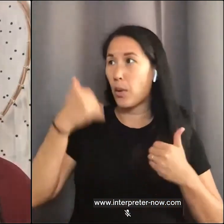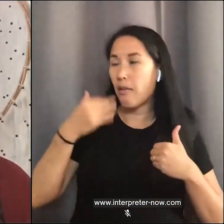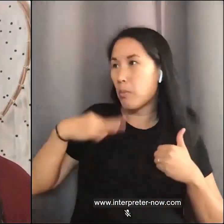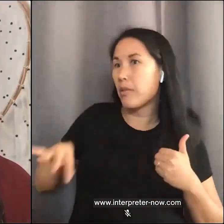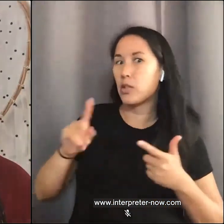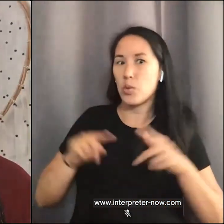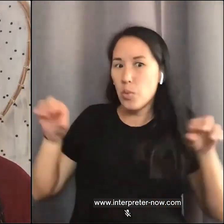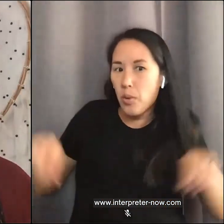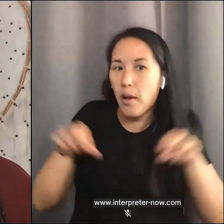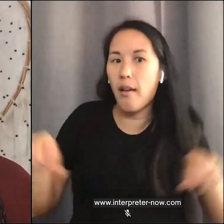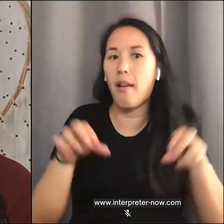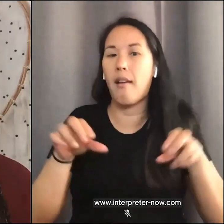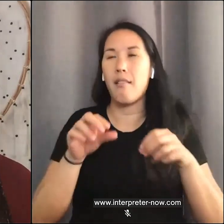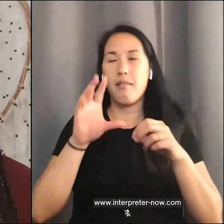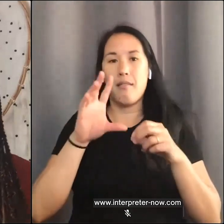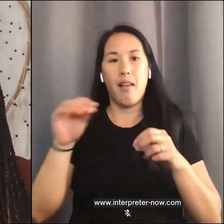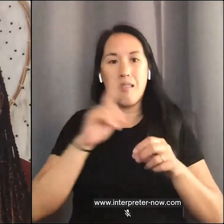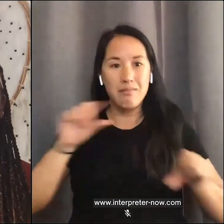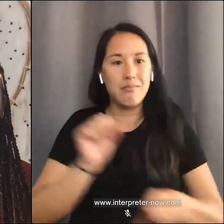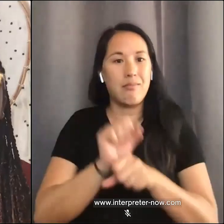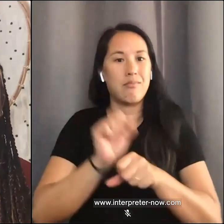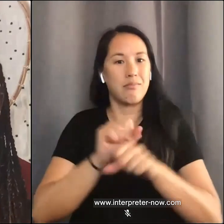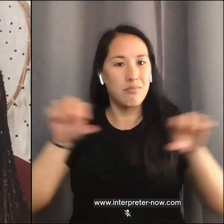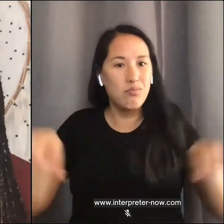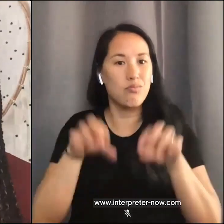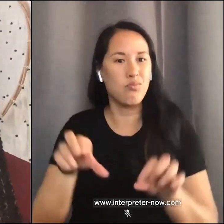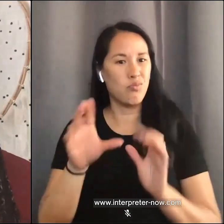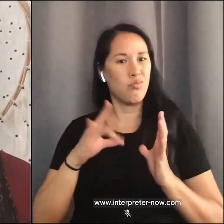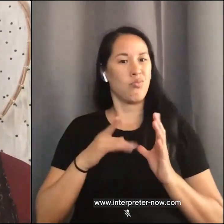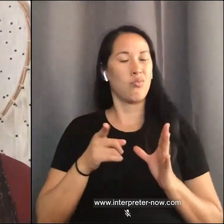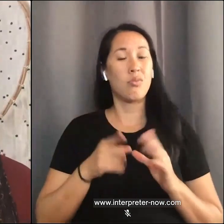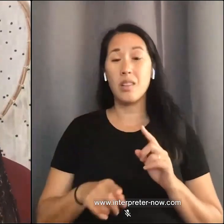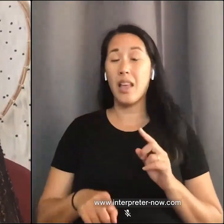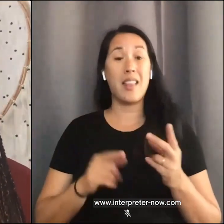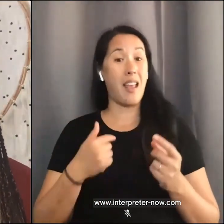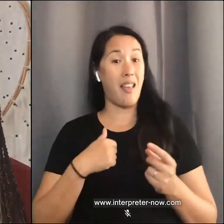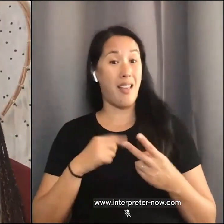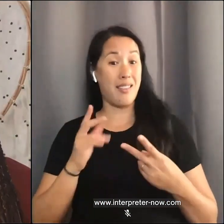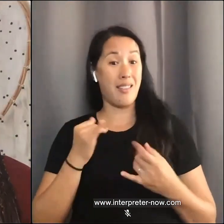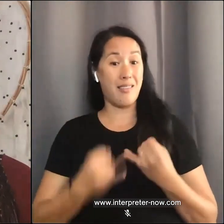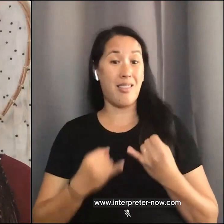be an accomplice. Then, what I'm asking for, advocates: people who represent this cause